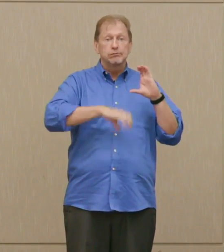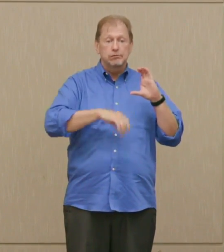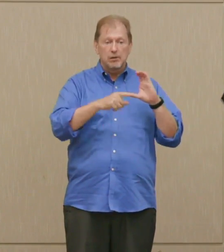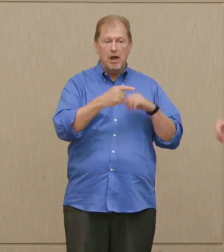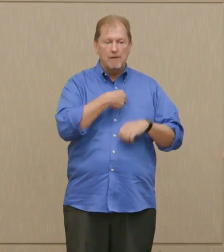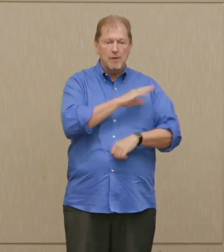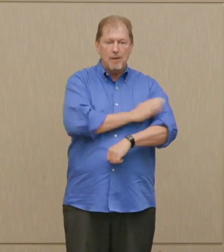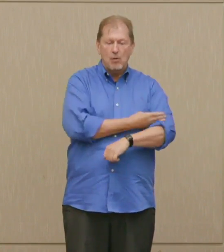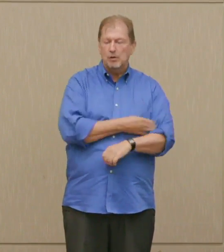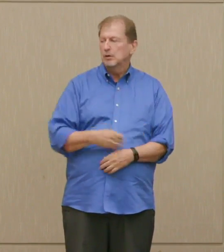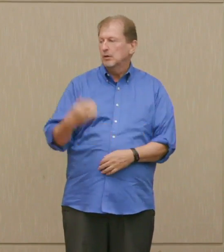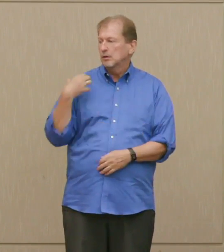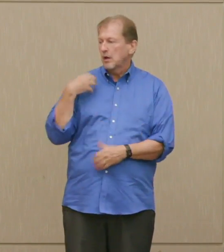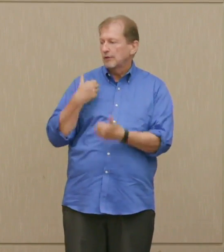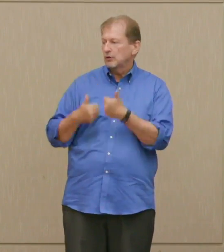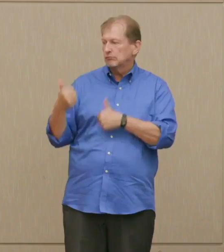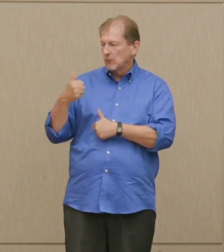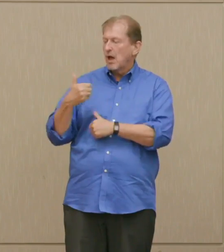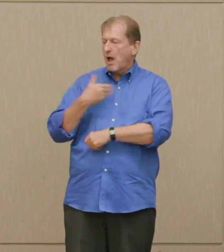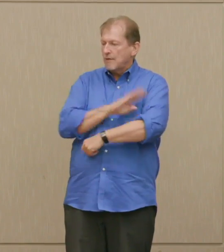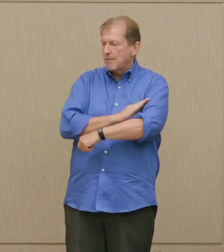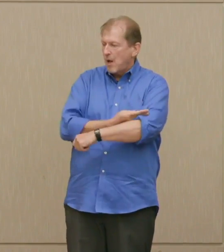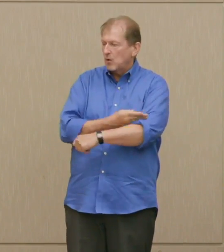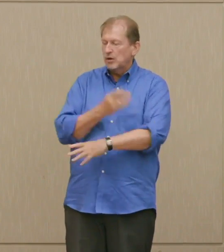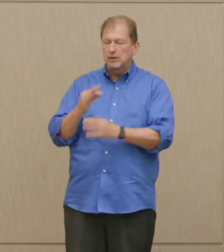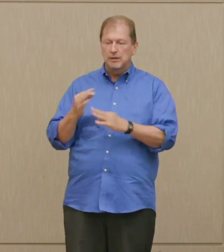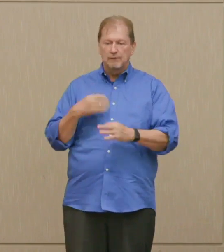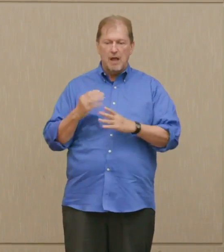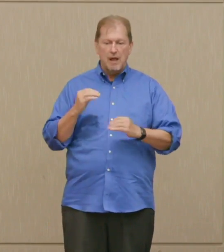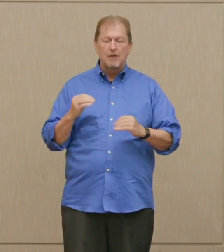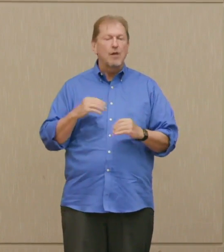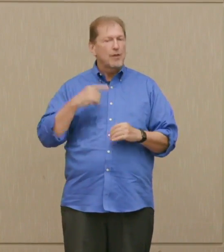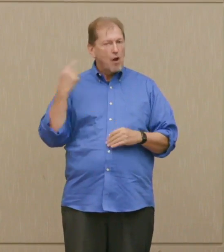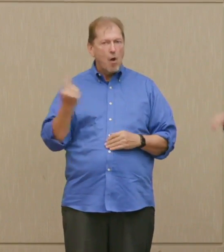need to act so fast you can't communicate with Washington, that has always been delegated.